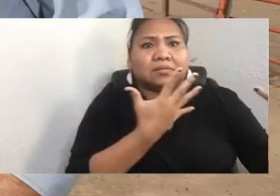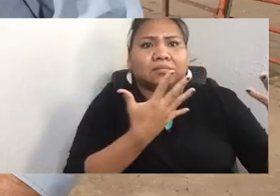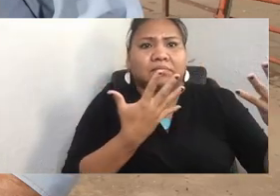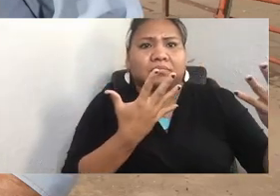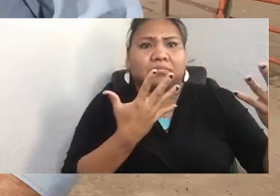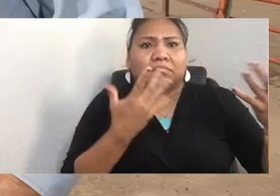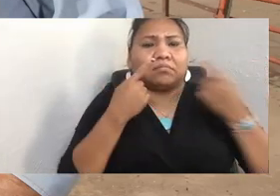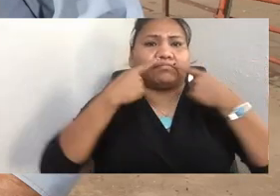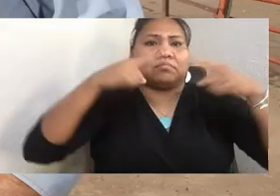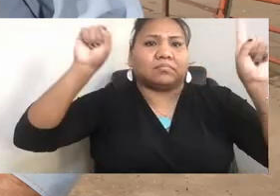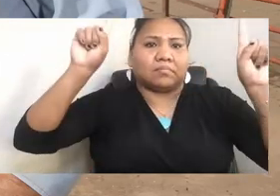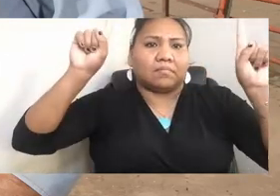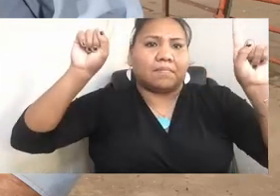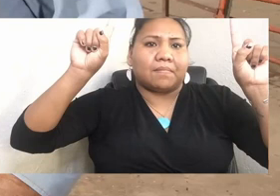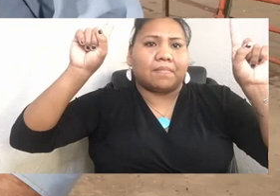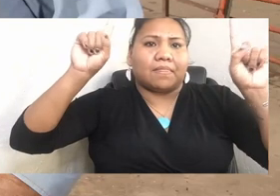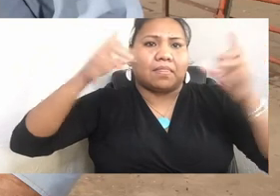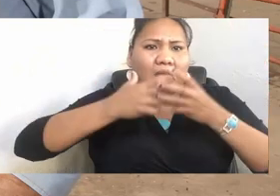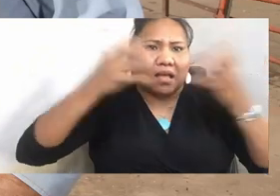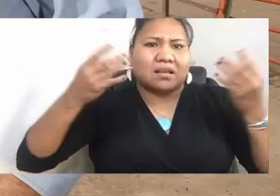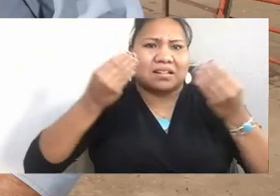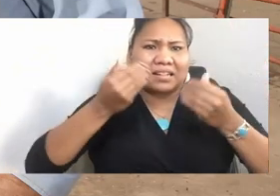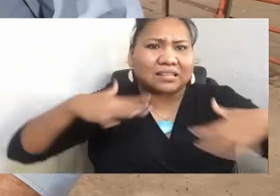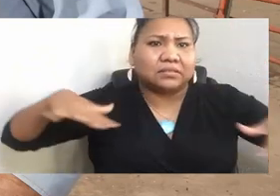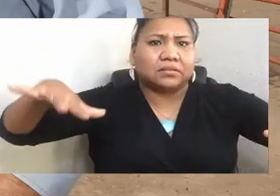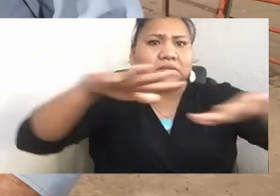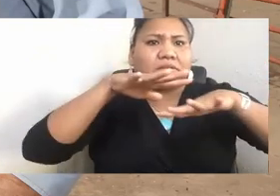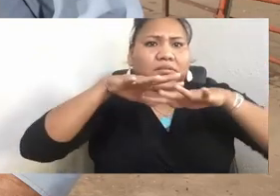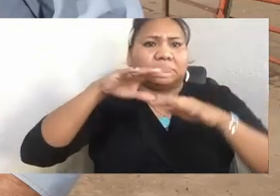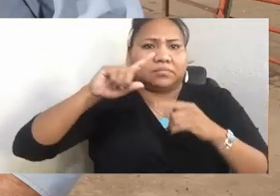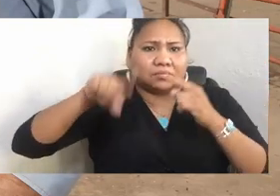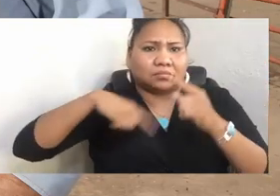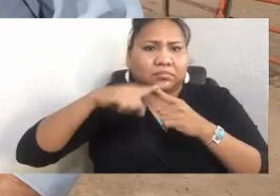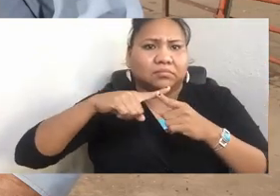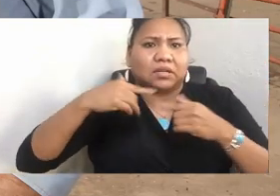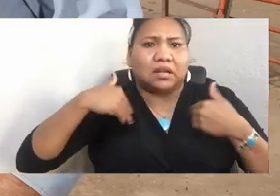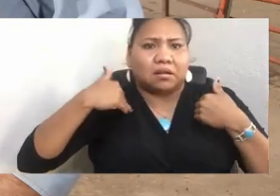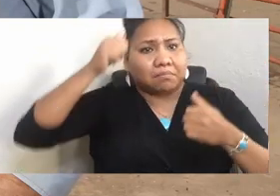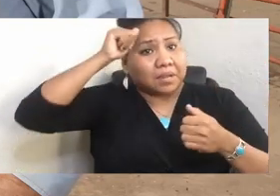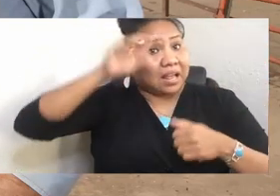And when he was a young man, he remembers when transportation